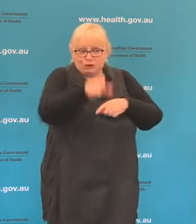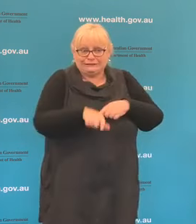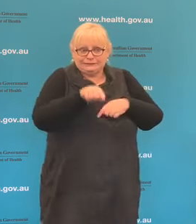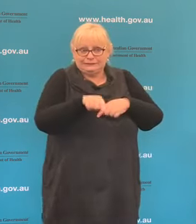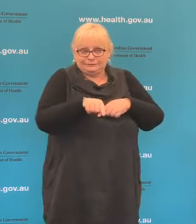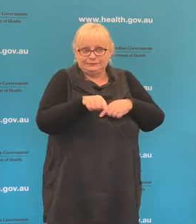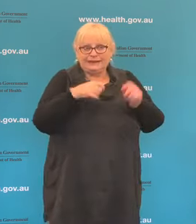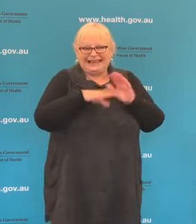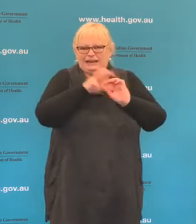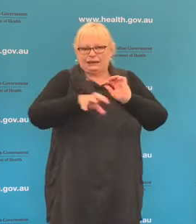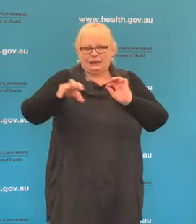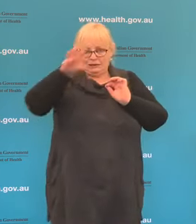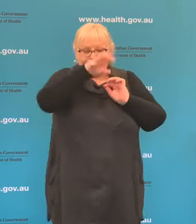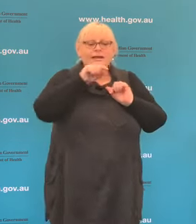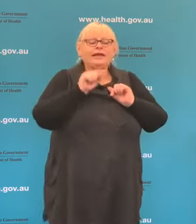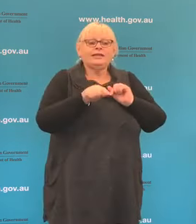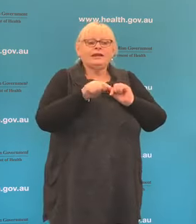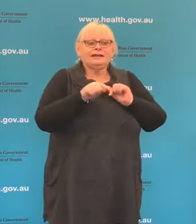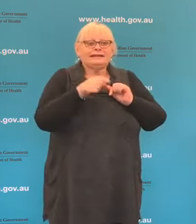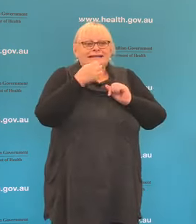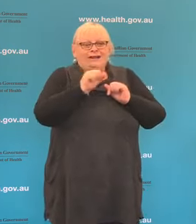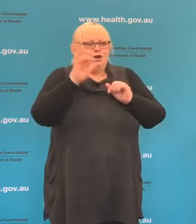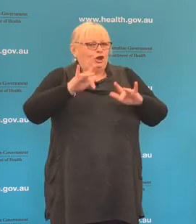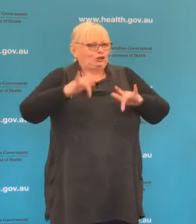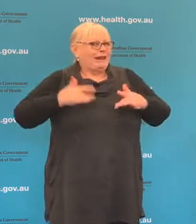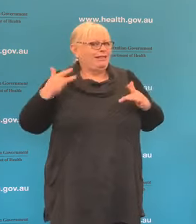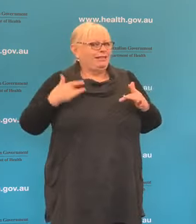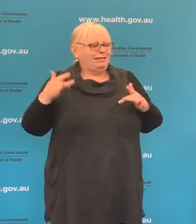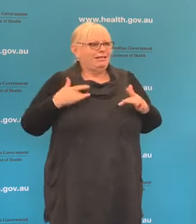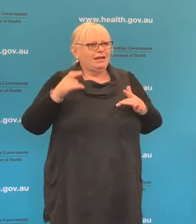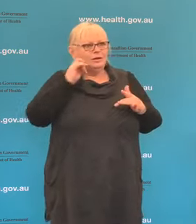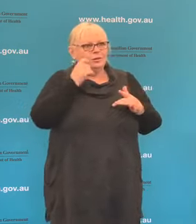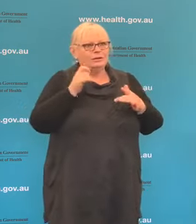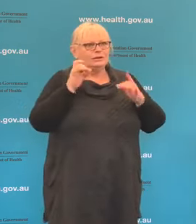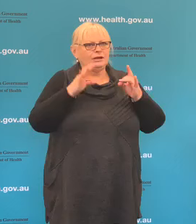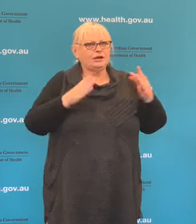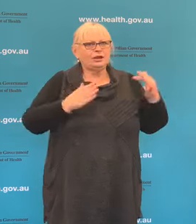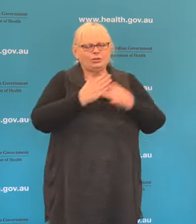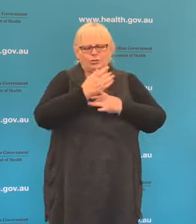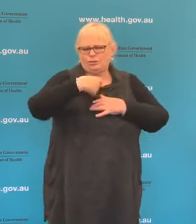facility is still to go live, that will be happening during the current week. But